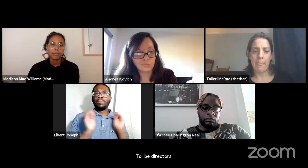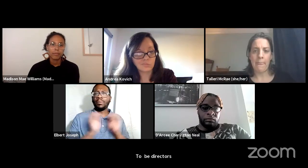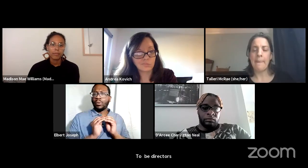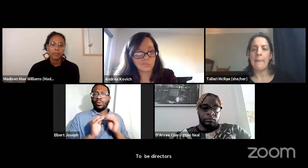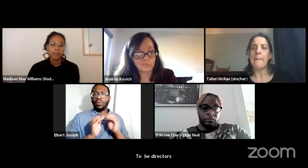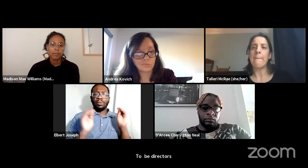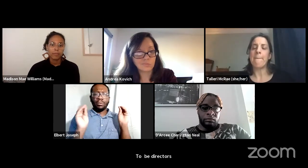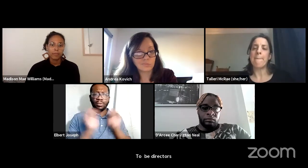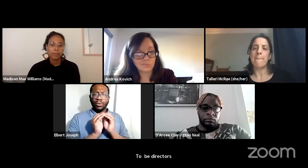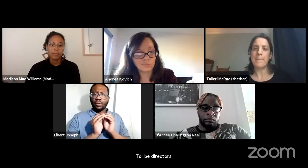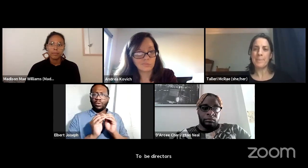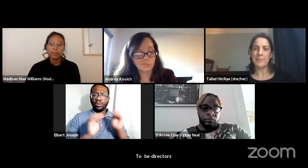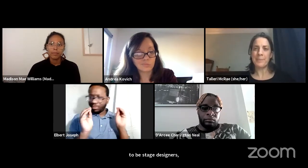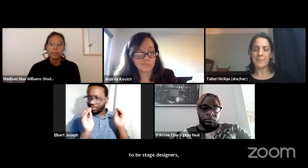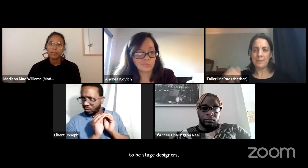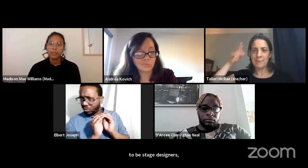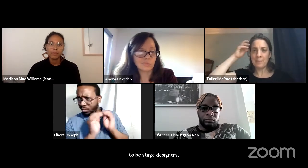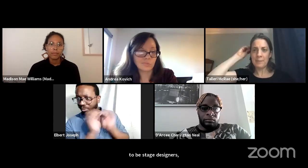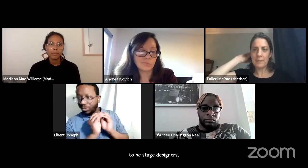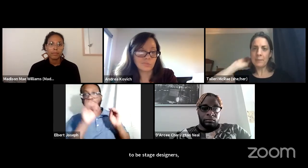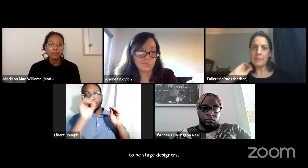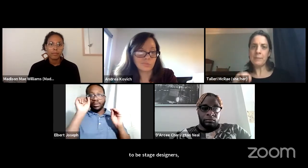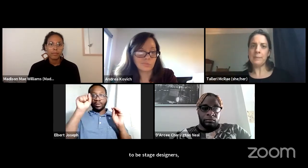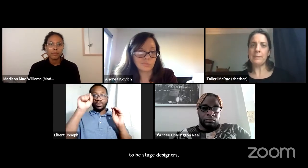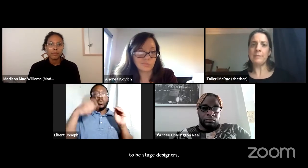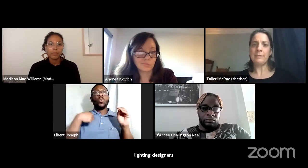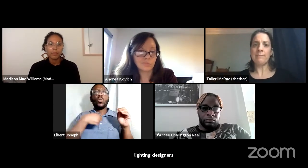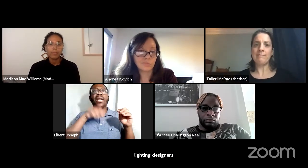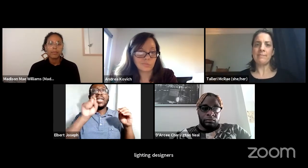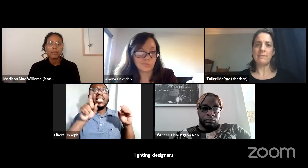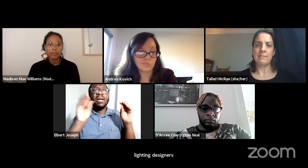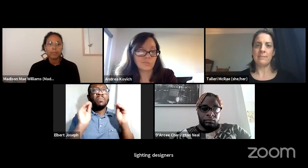we need more BIPOC people in those fields.